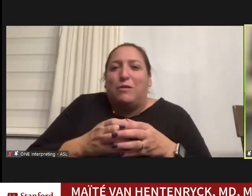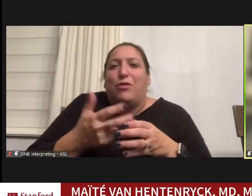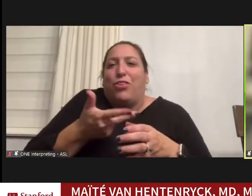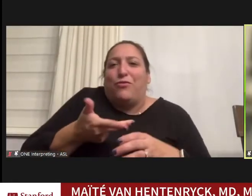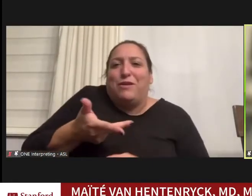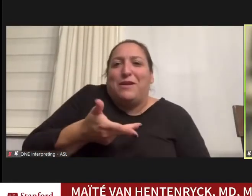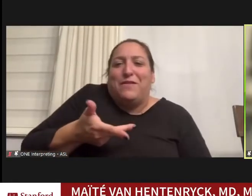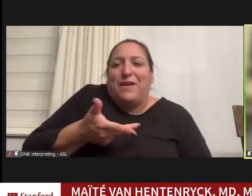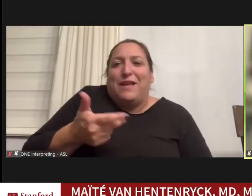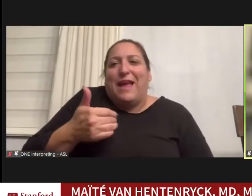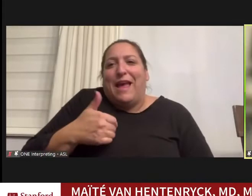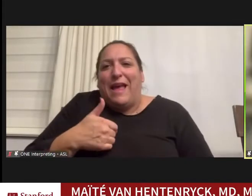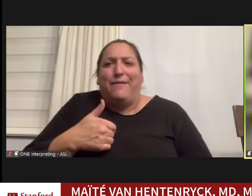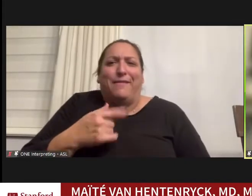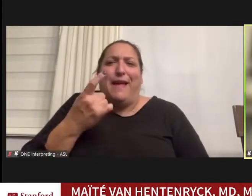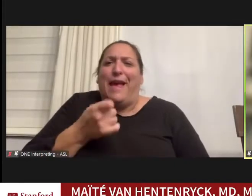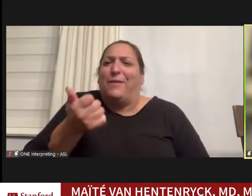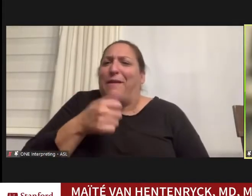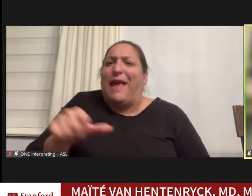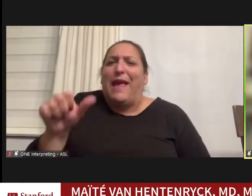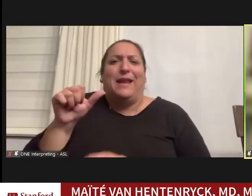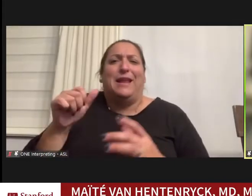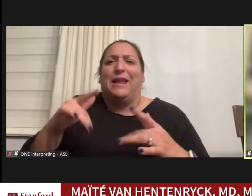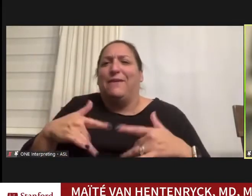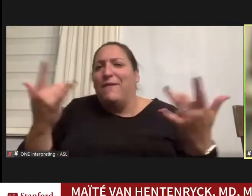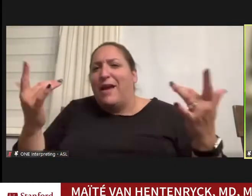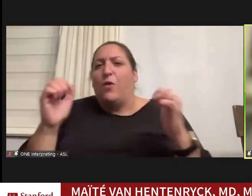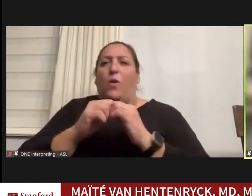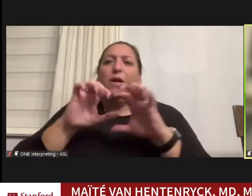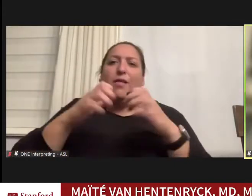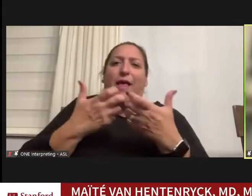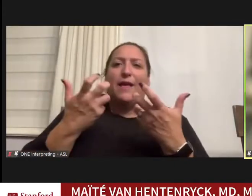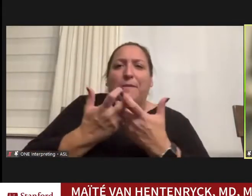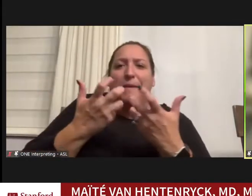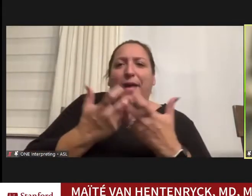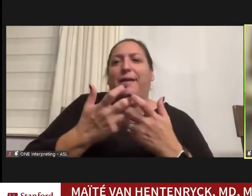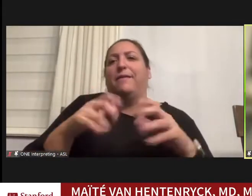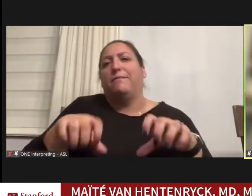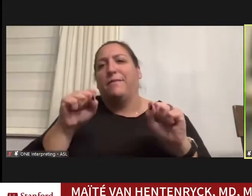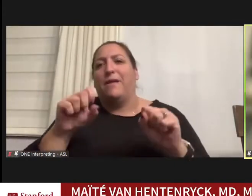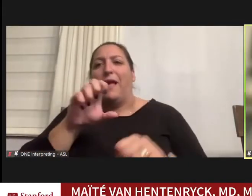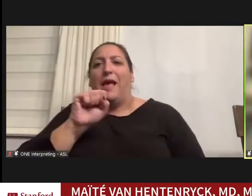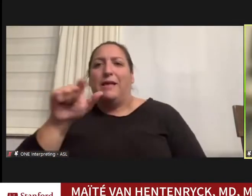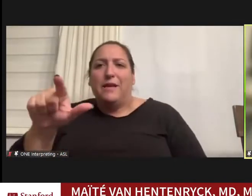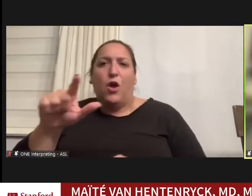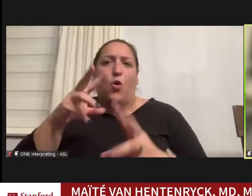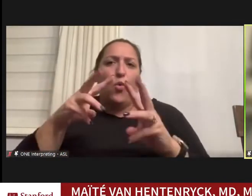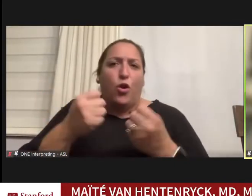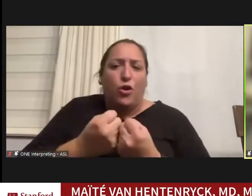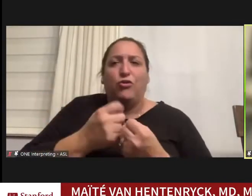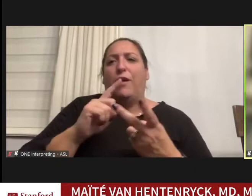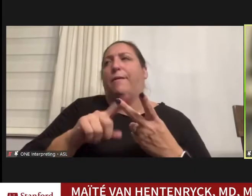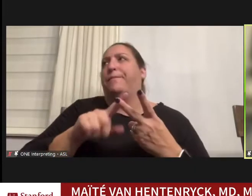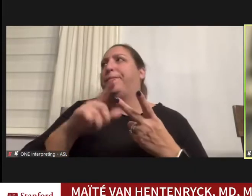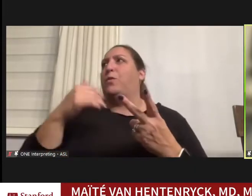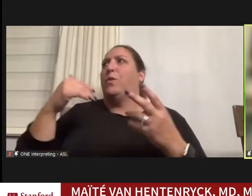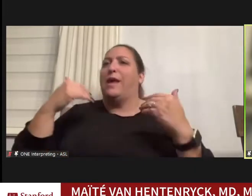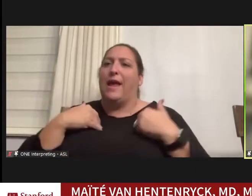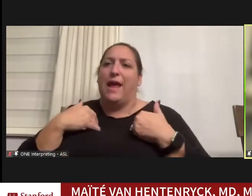asked me anything event for their classmates, we had ASL workshops, we held panels for